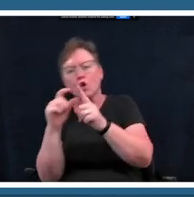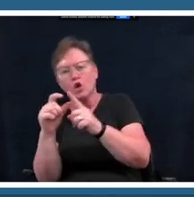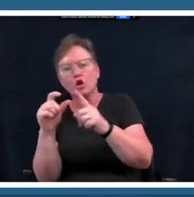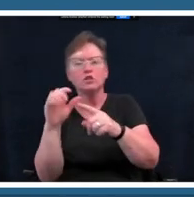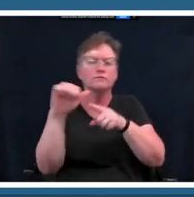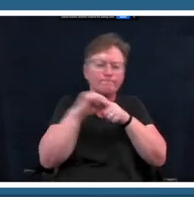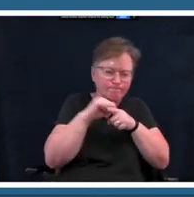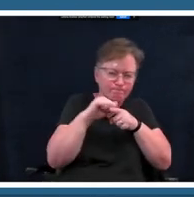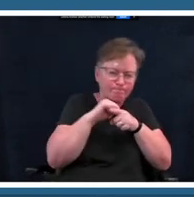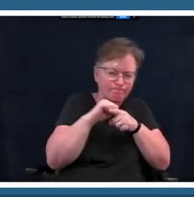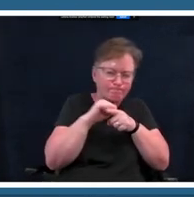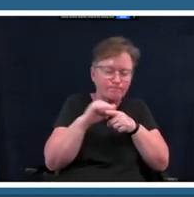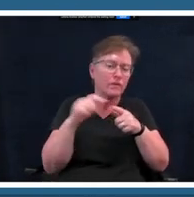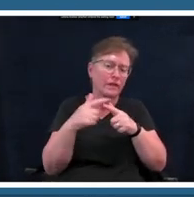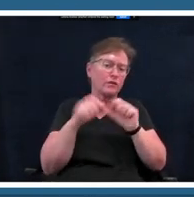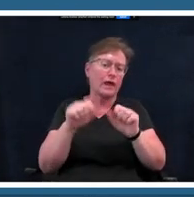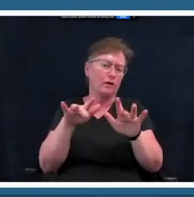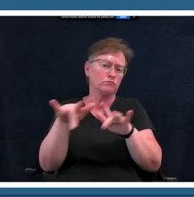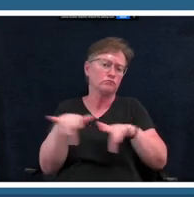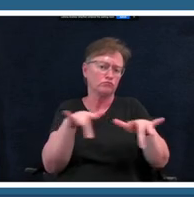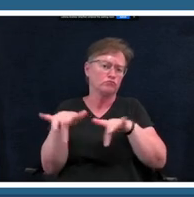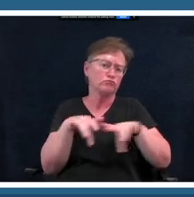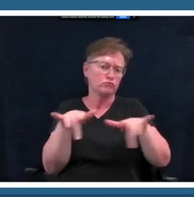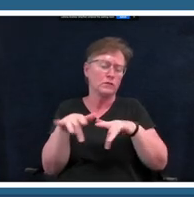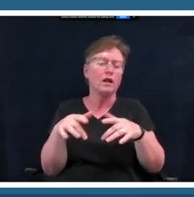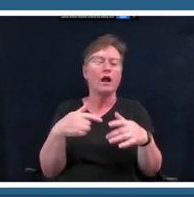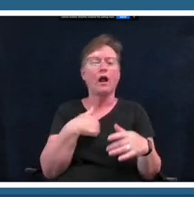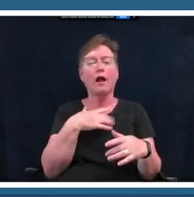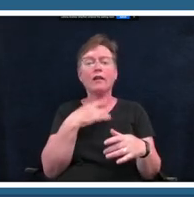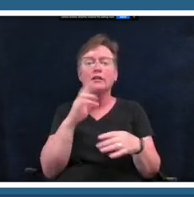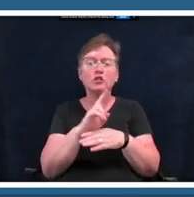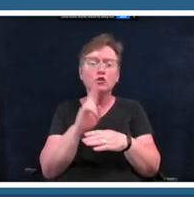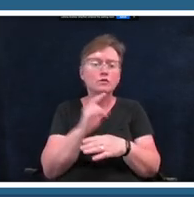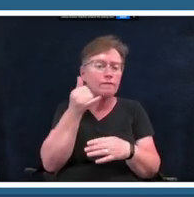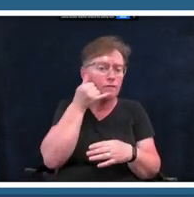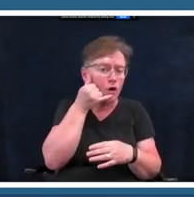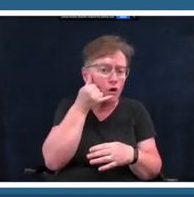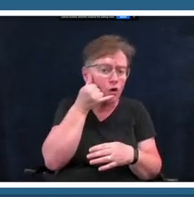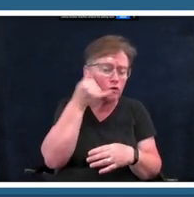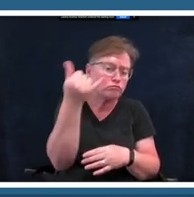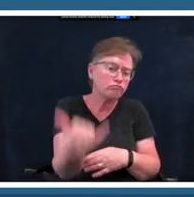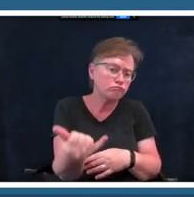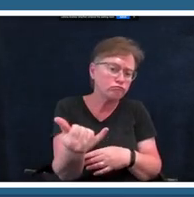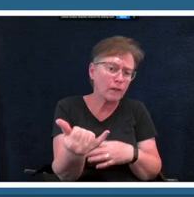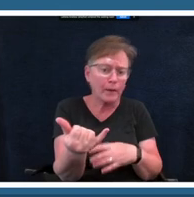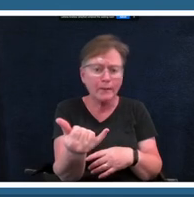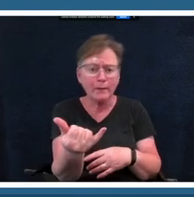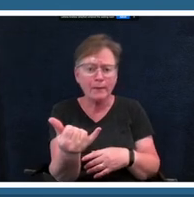like to record myself on my phone um if you have any type of like you know